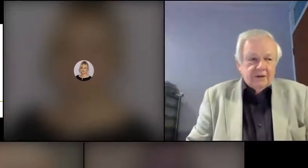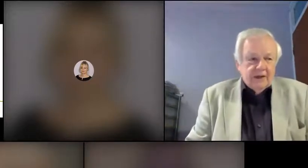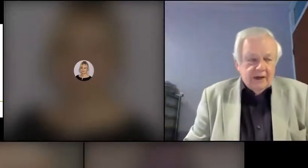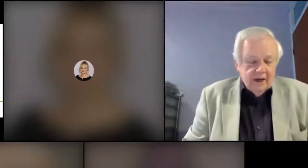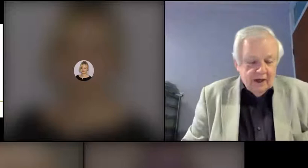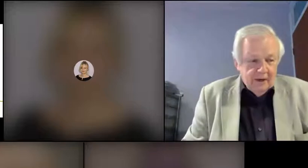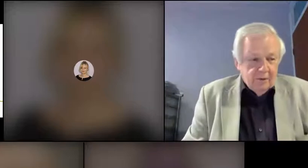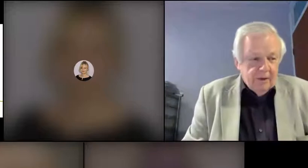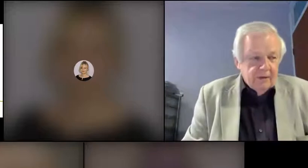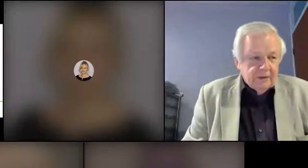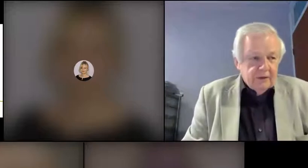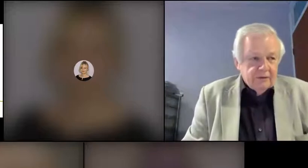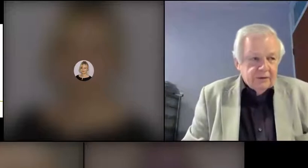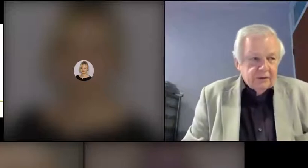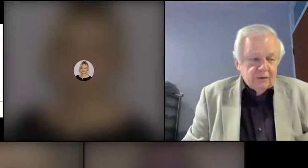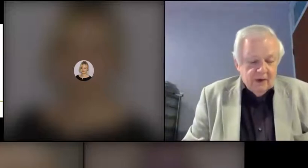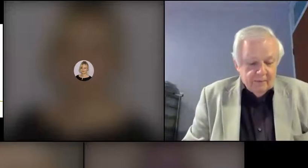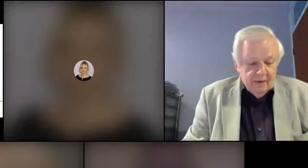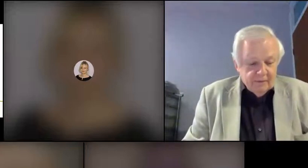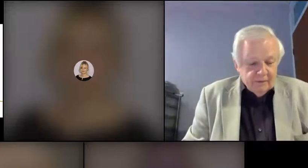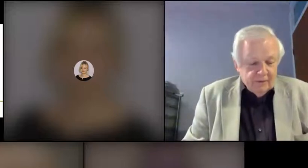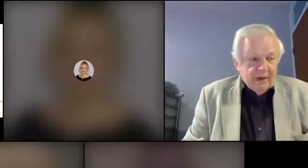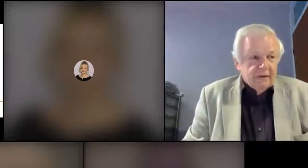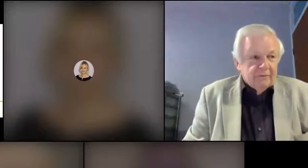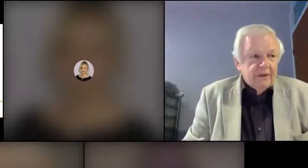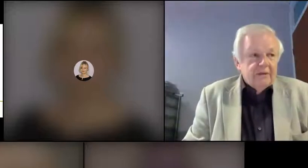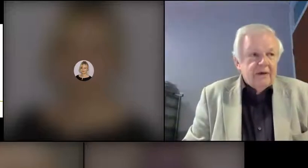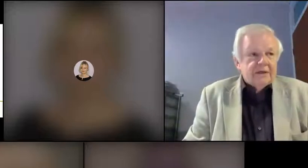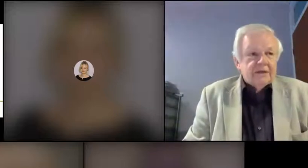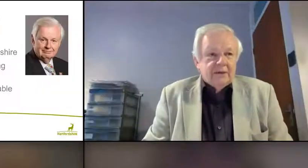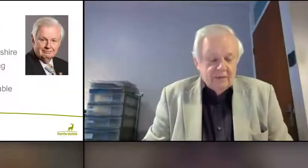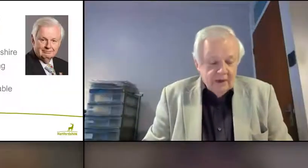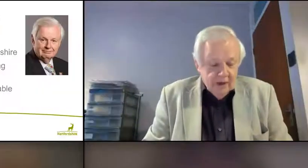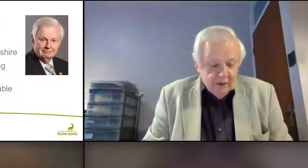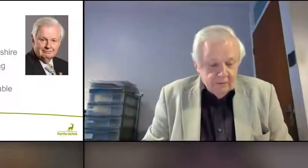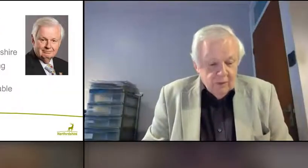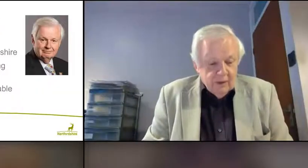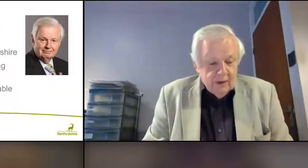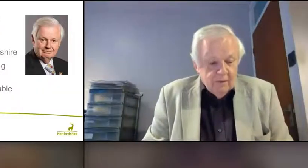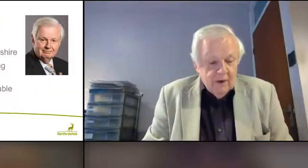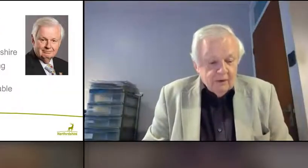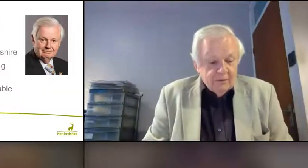then I will pose those to members of the panel. But in the meantime, good morning and welcome